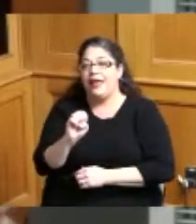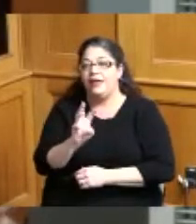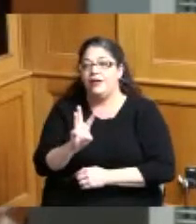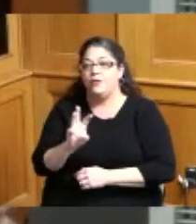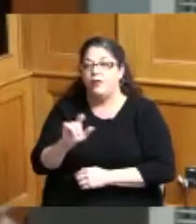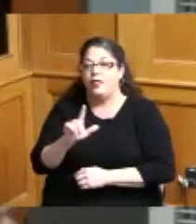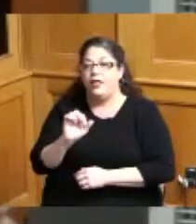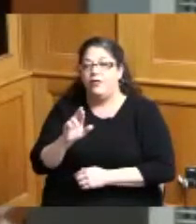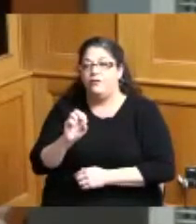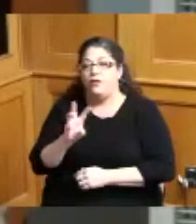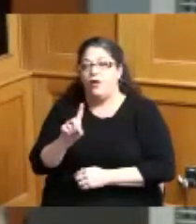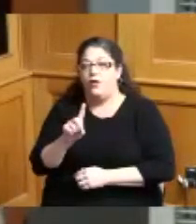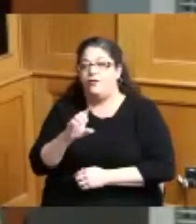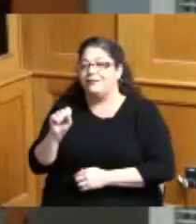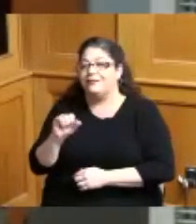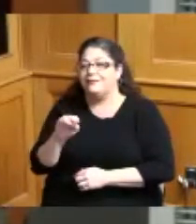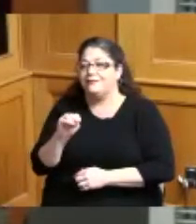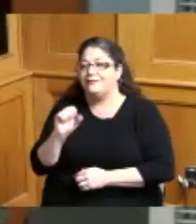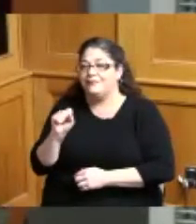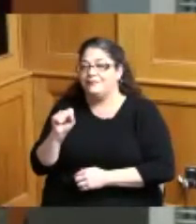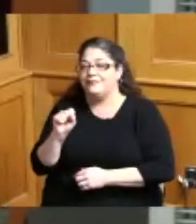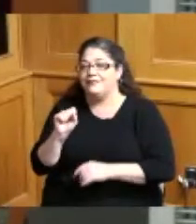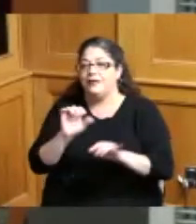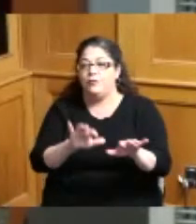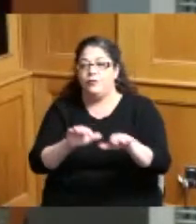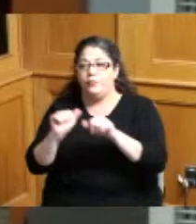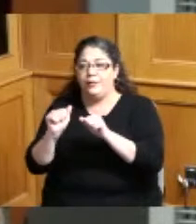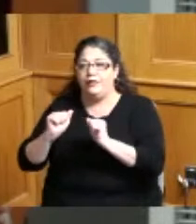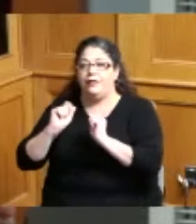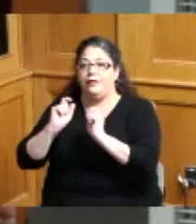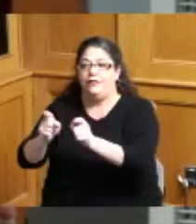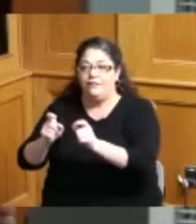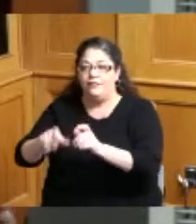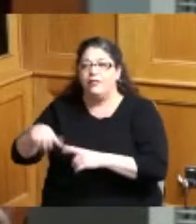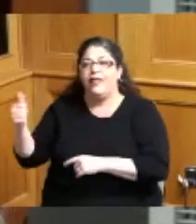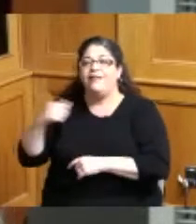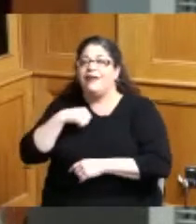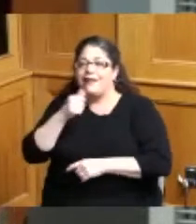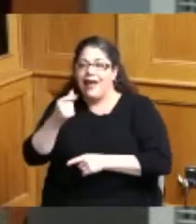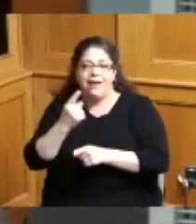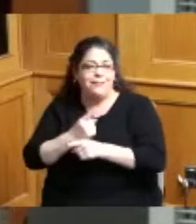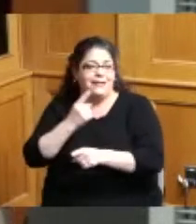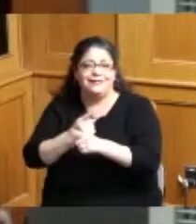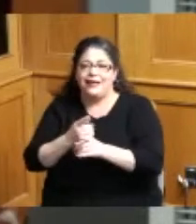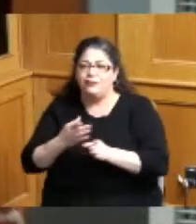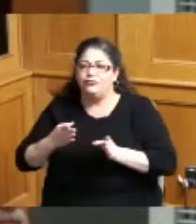Township a petition to vacate the right-of-way for an unimproved unmaintained street right away